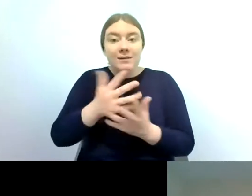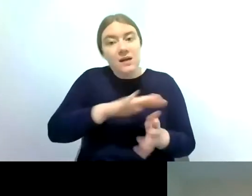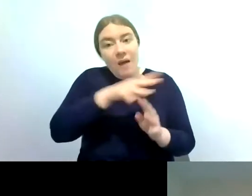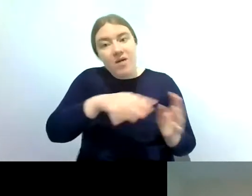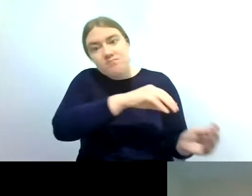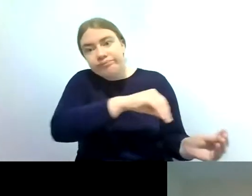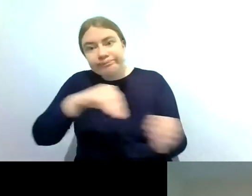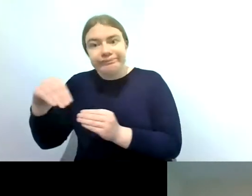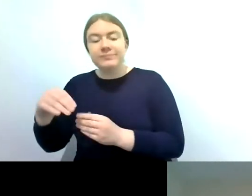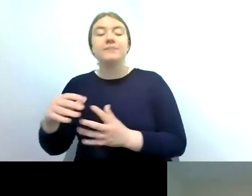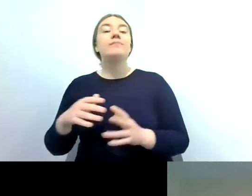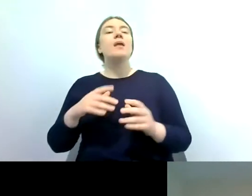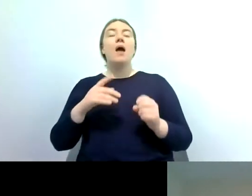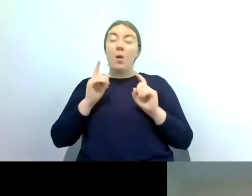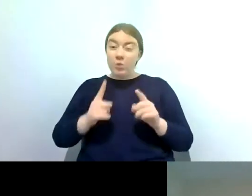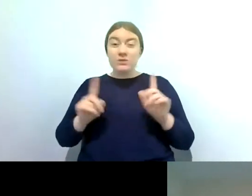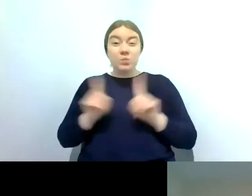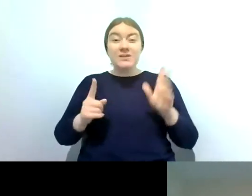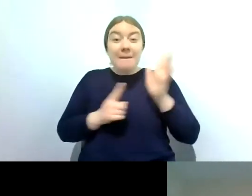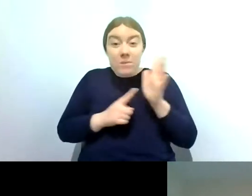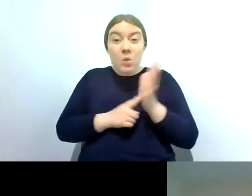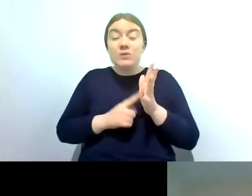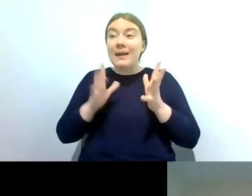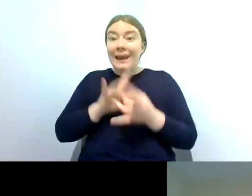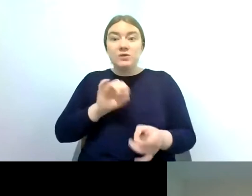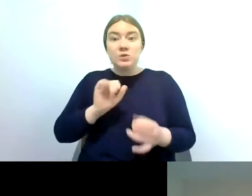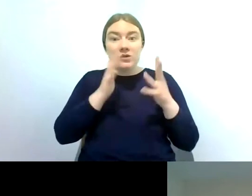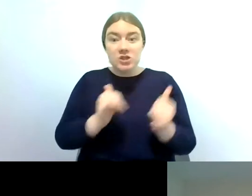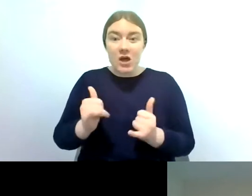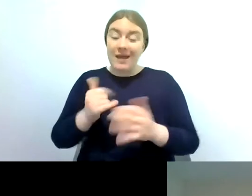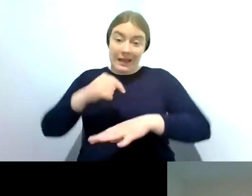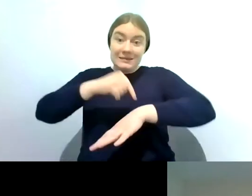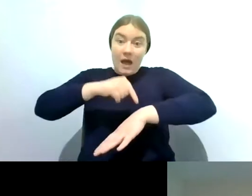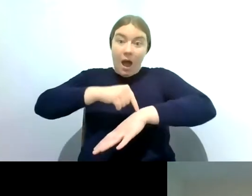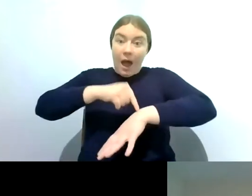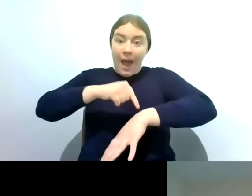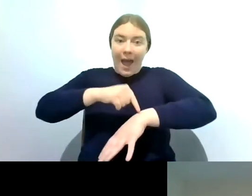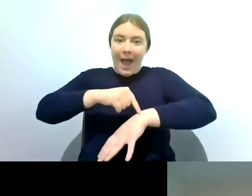the most important thing about the survey is that it's timed so it's a timed effort survey